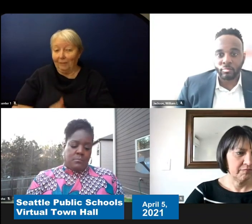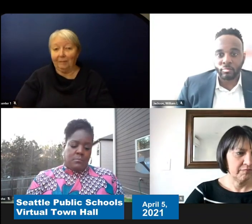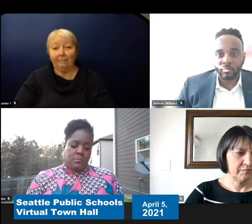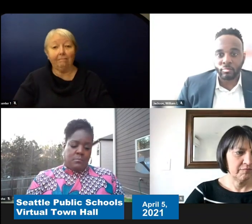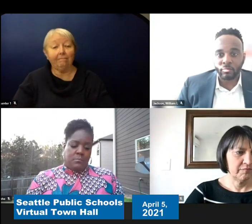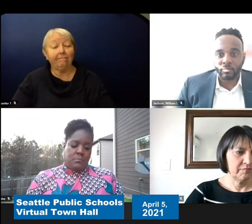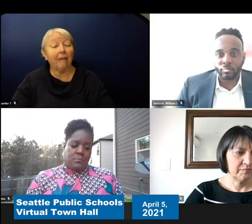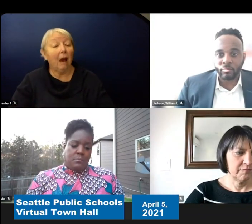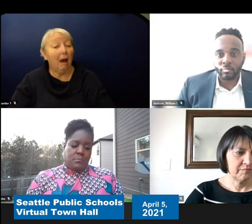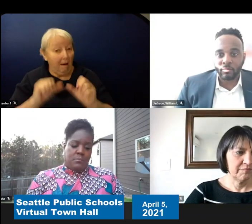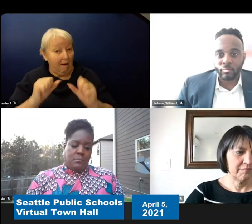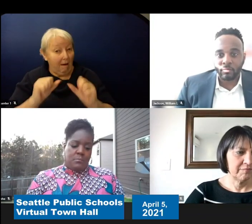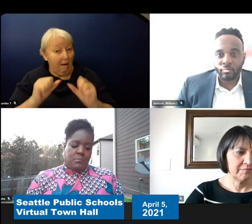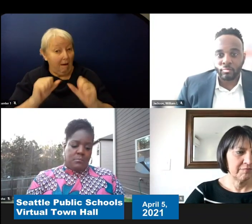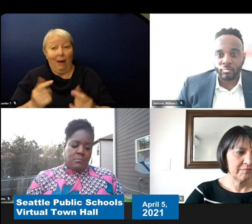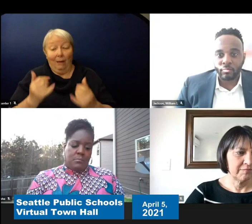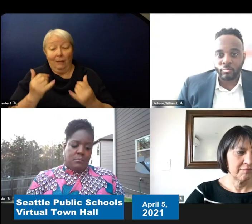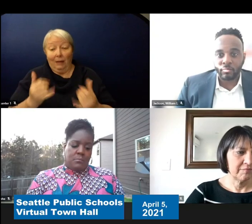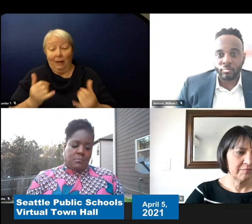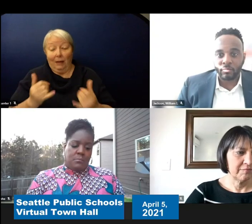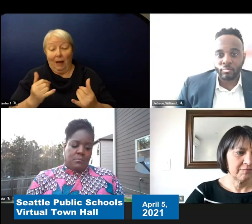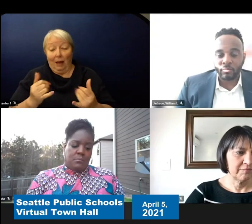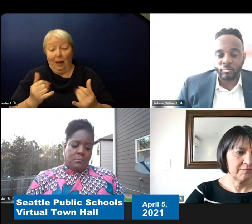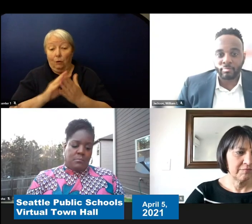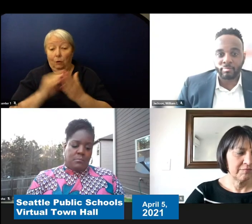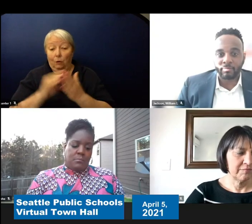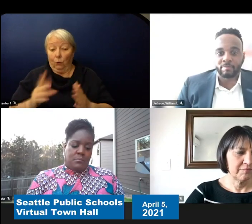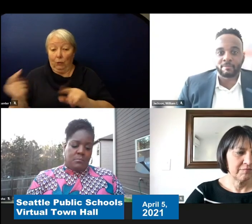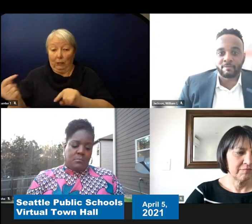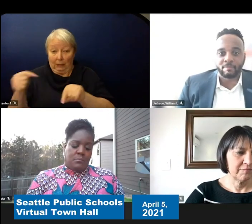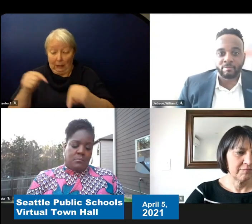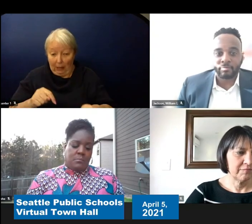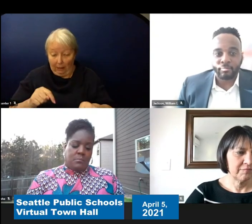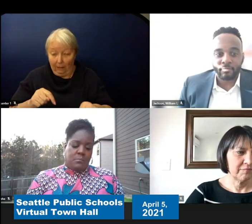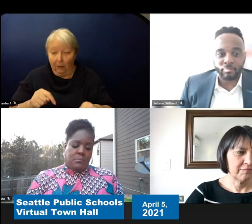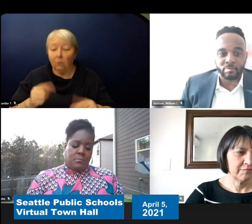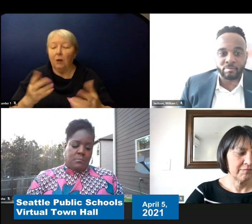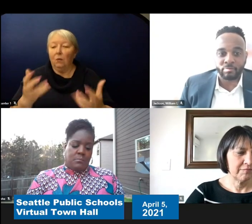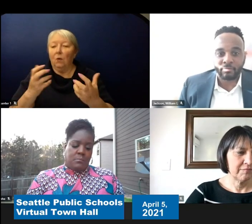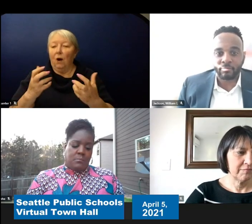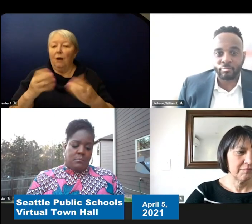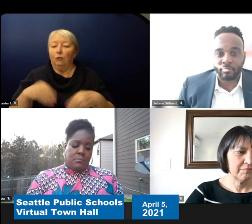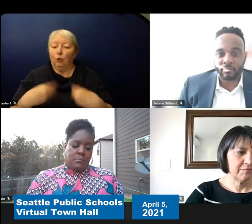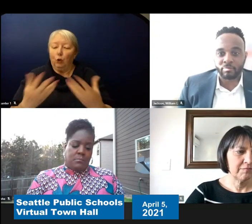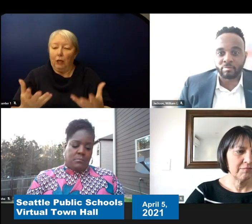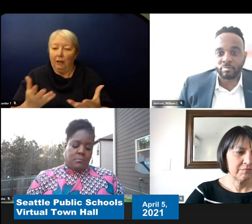As soon as students come in. We would like the to give some time for the school staff